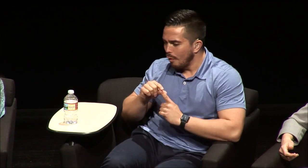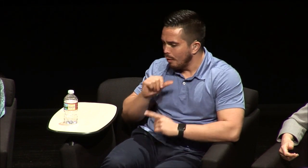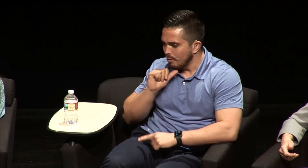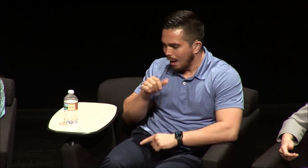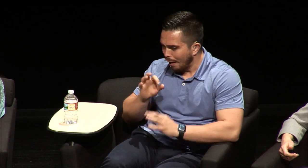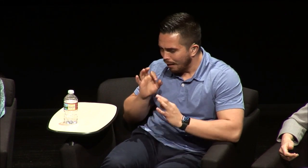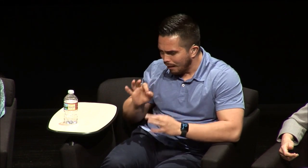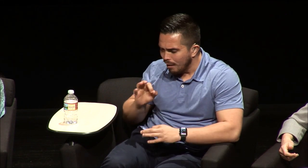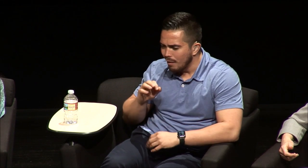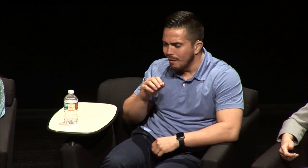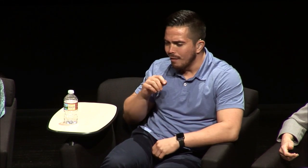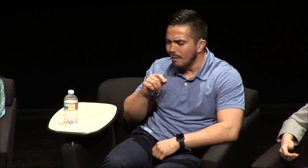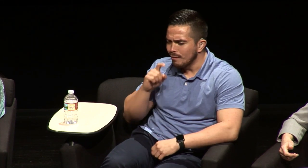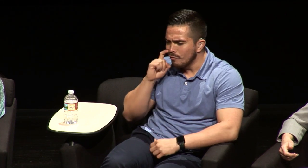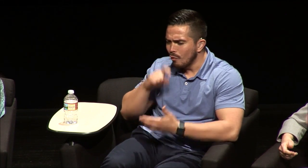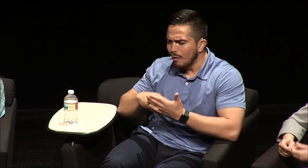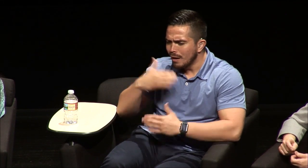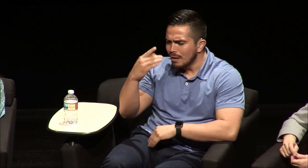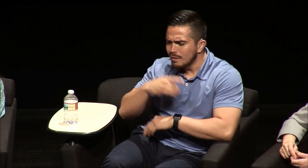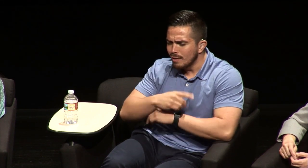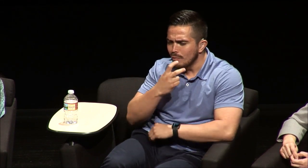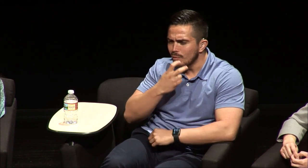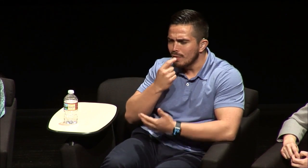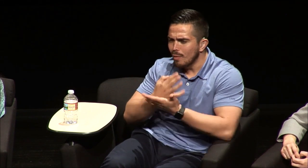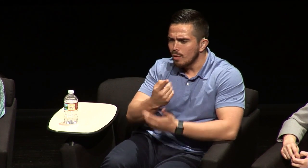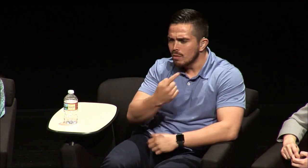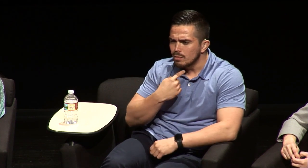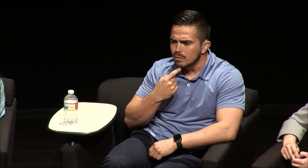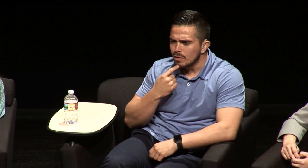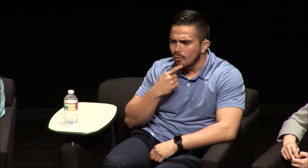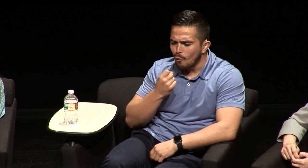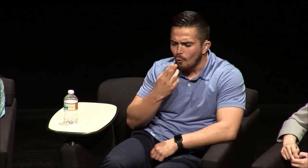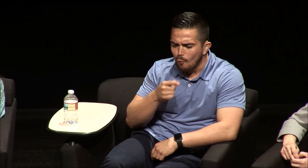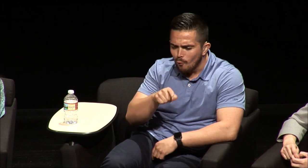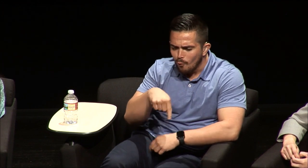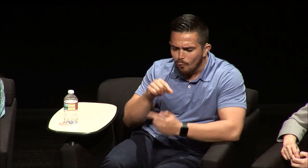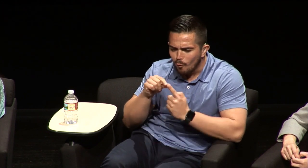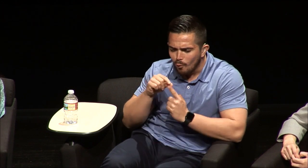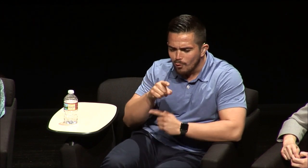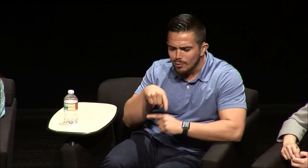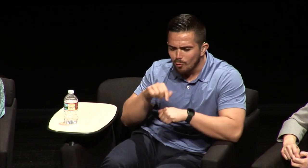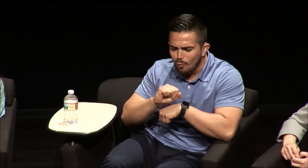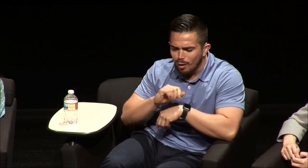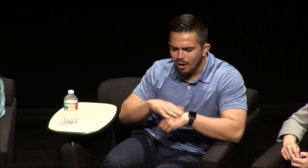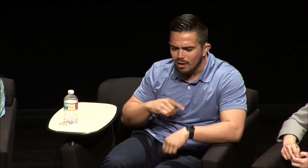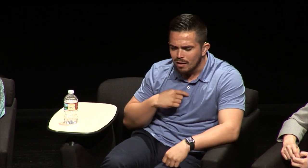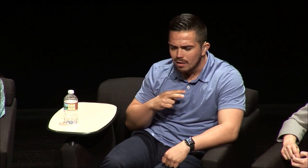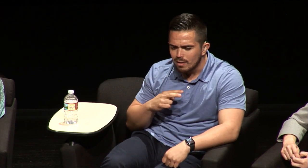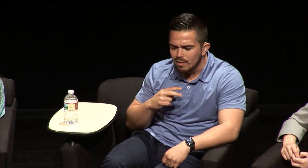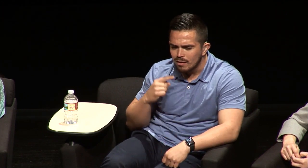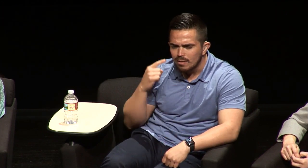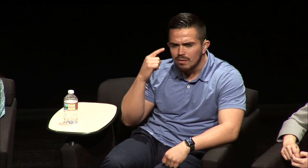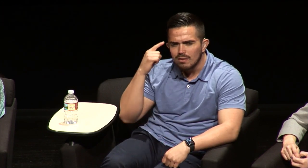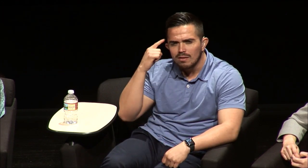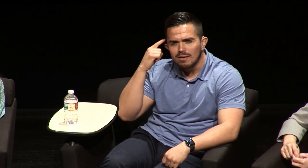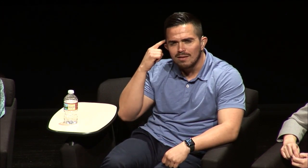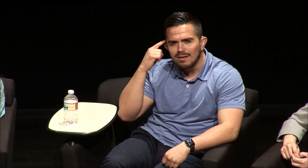then you know if the word wasn't perfect I'd noticed that the speech therapist would come up to me and be like oh that's the word we need to work on and I